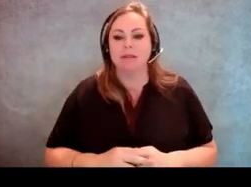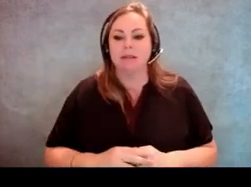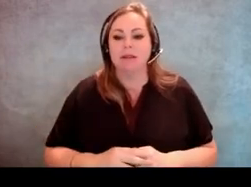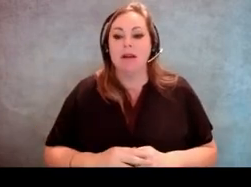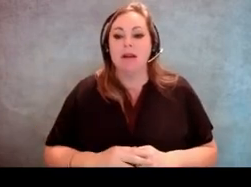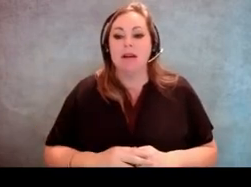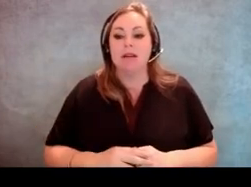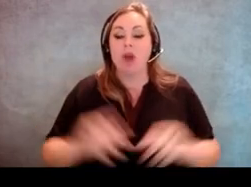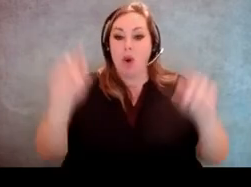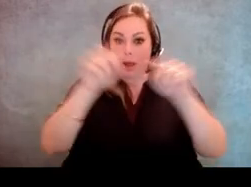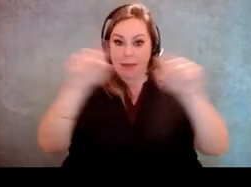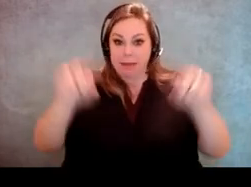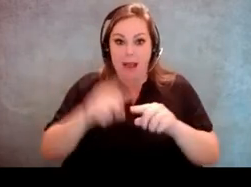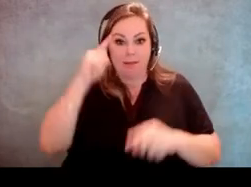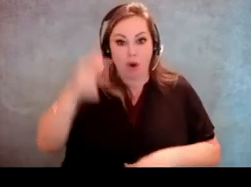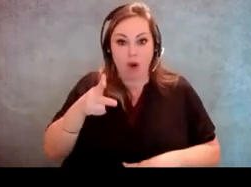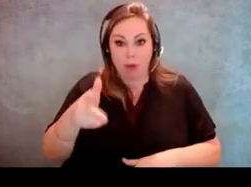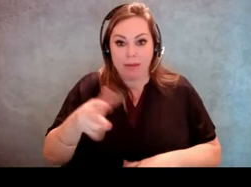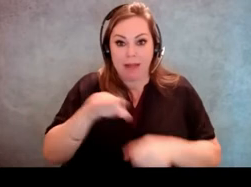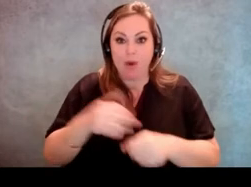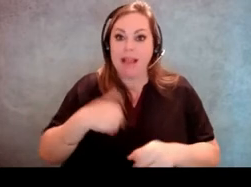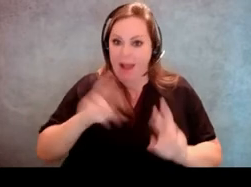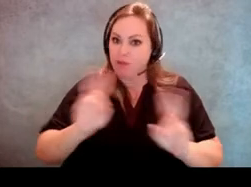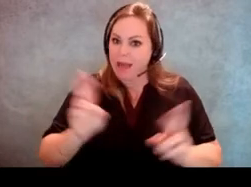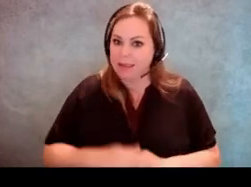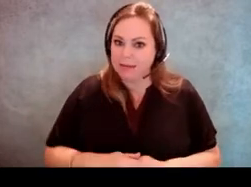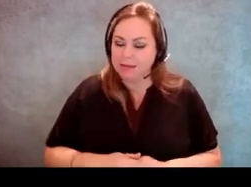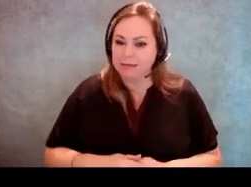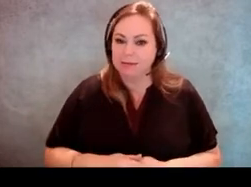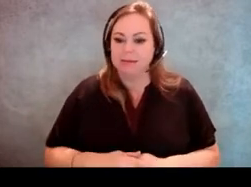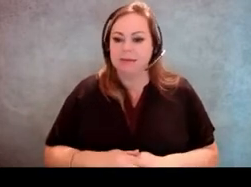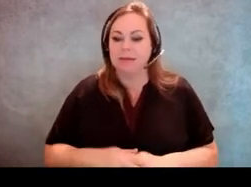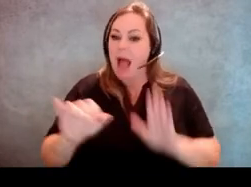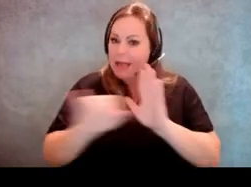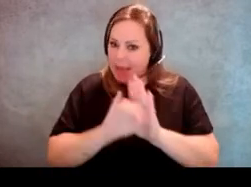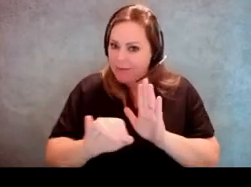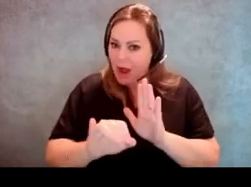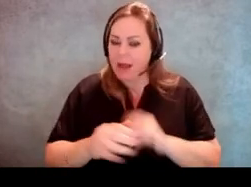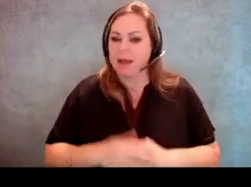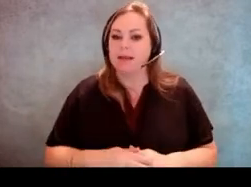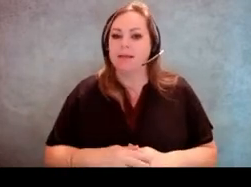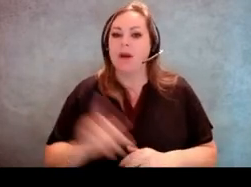So your signs for curbside voting, please have them identify where someone's supposed